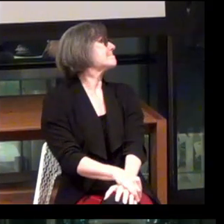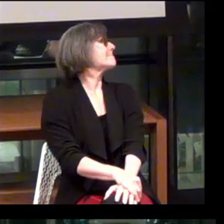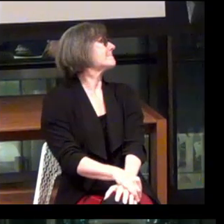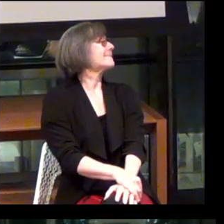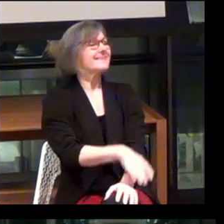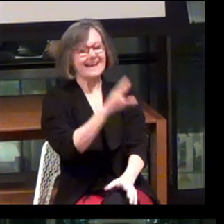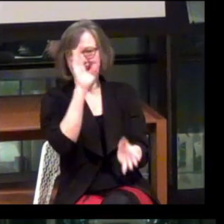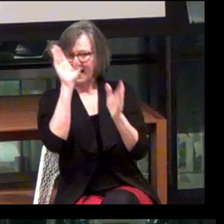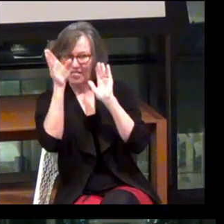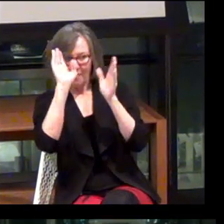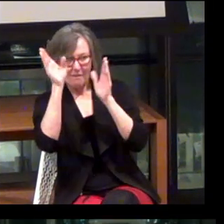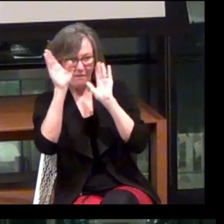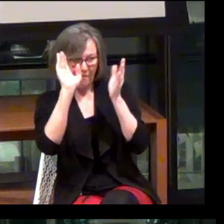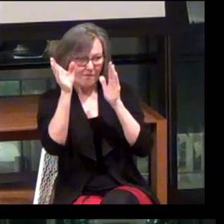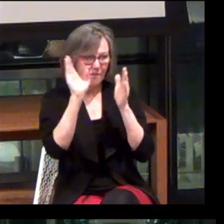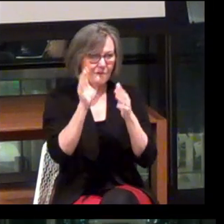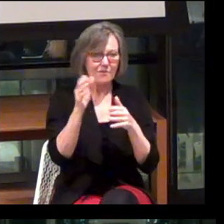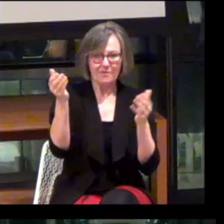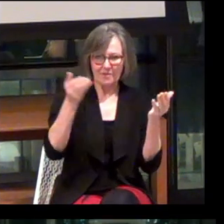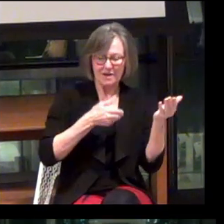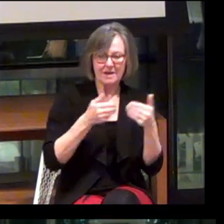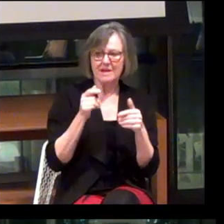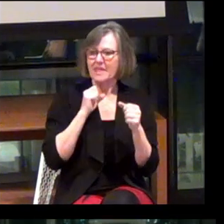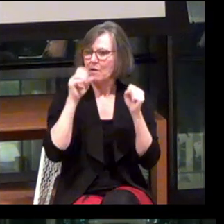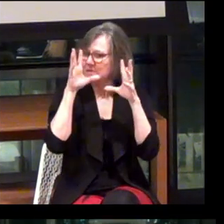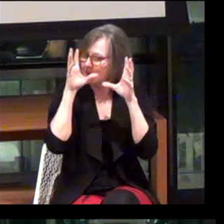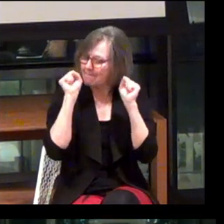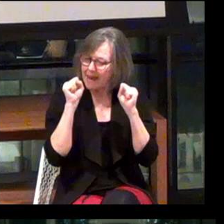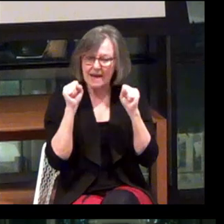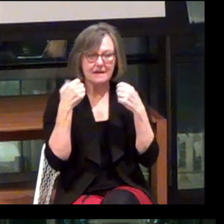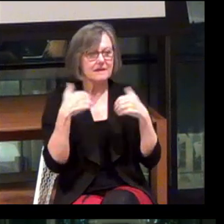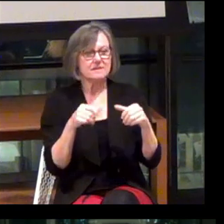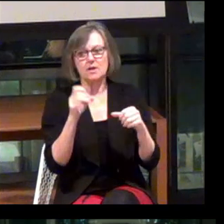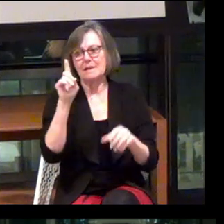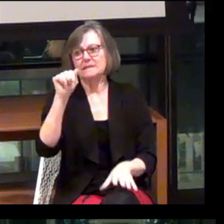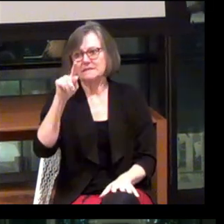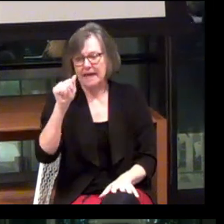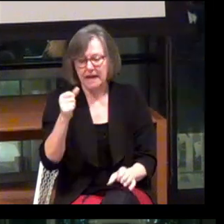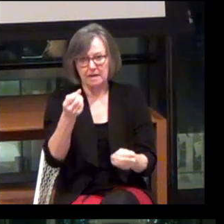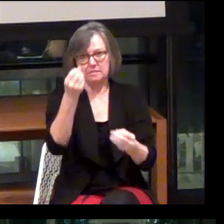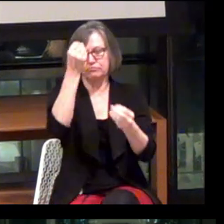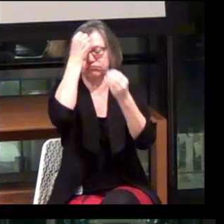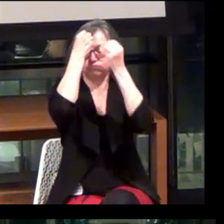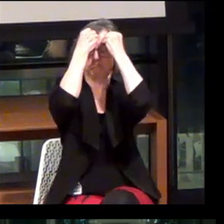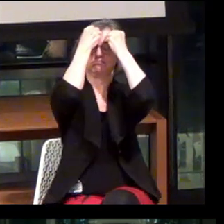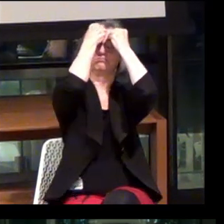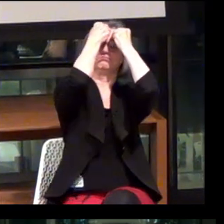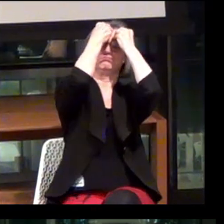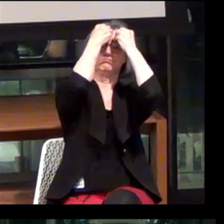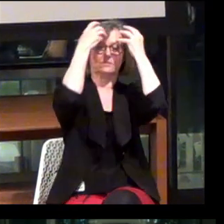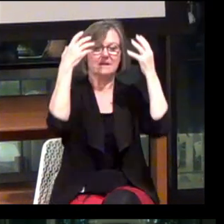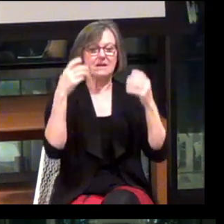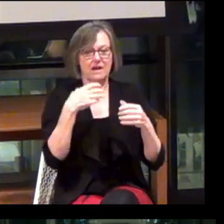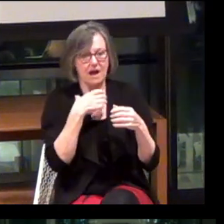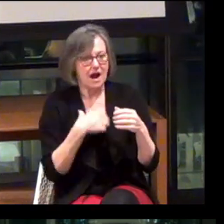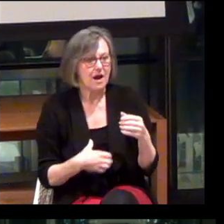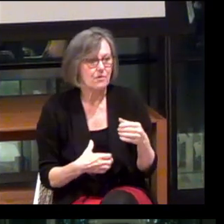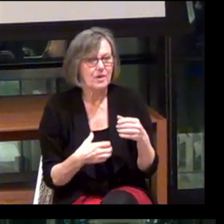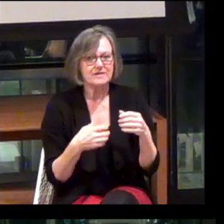You're welcome. That was amazing. So much data. I'm like... Wow! I wish this data was available when we started the company.